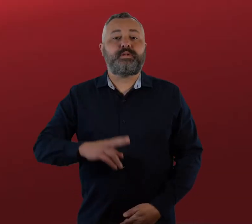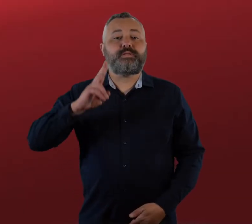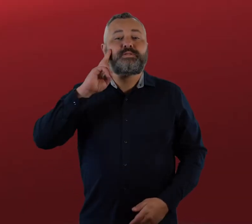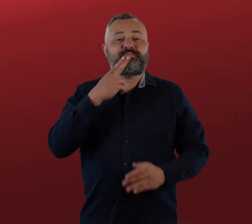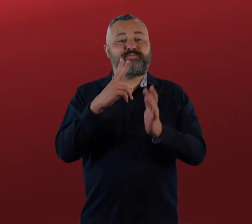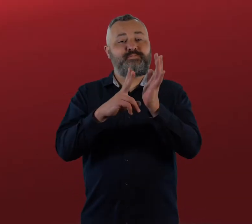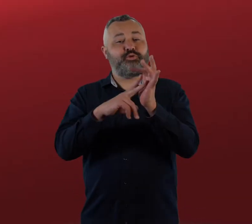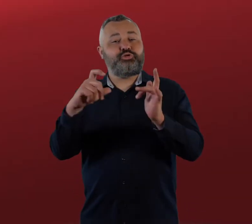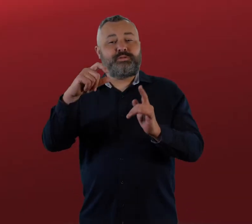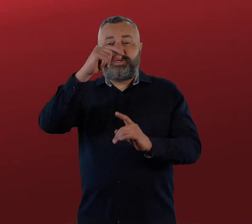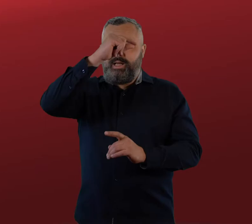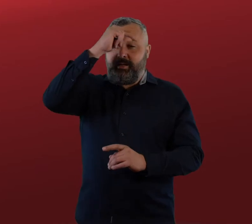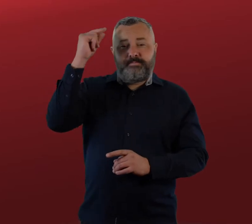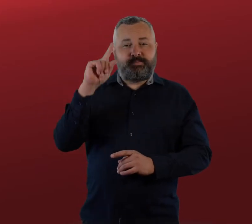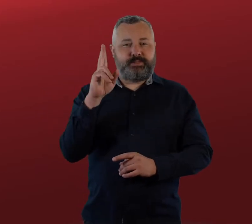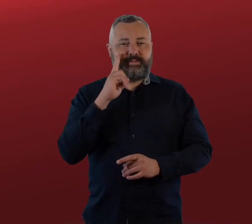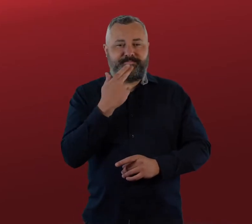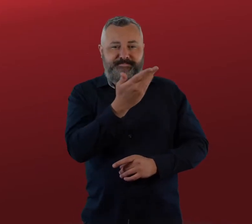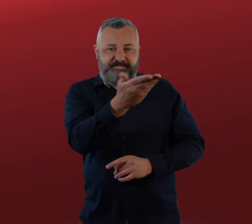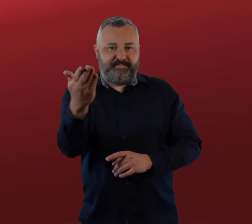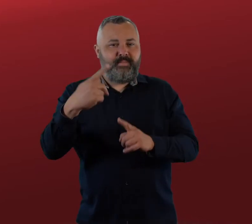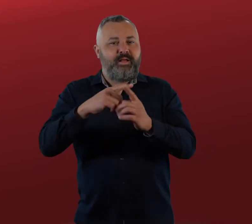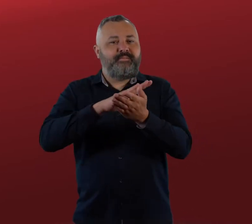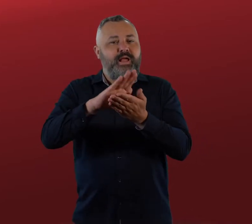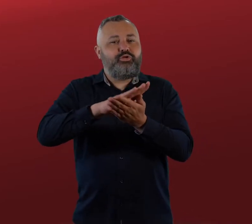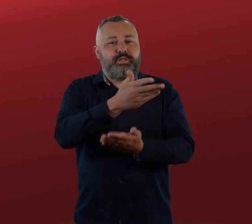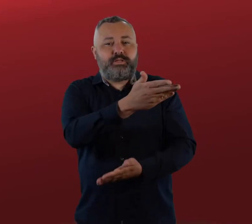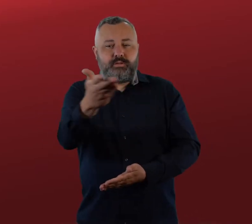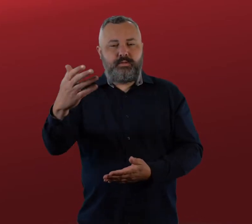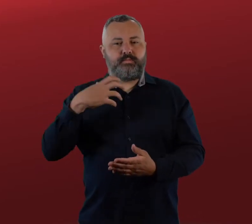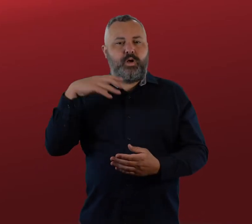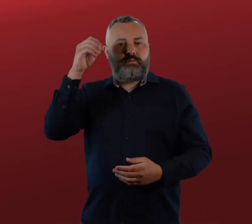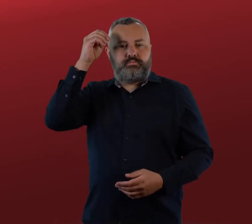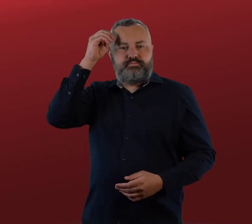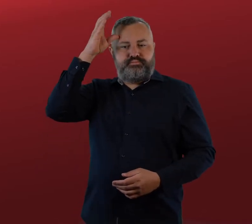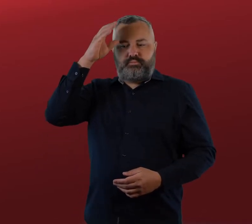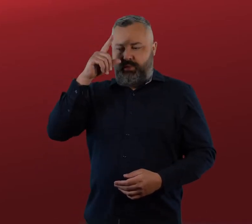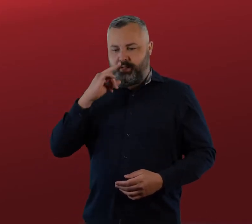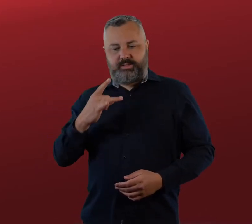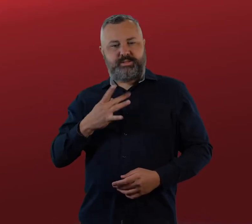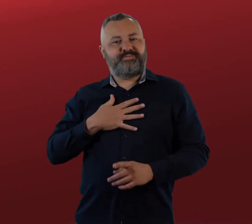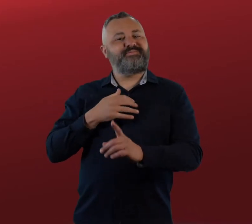Deaf Victoria endeavors to empower deaf and hard of hearing people by strengthening their ability